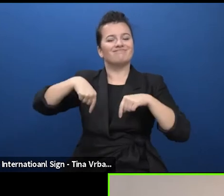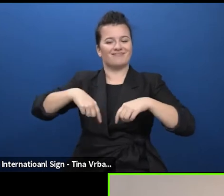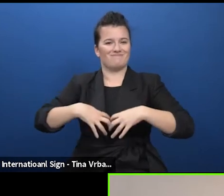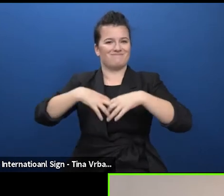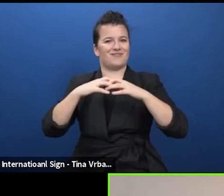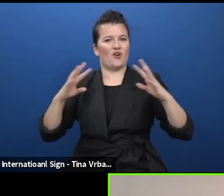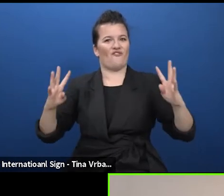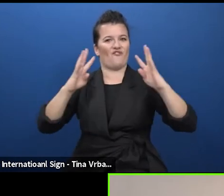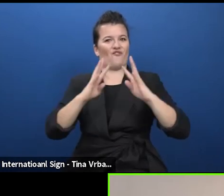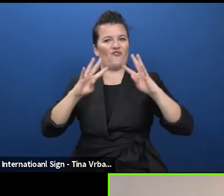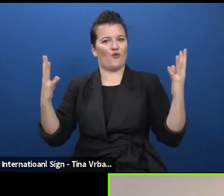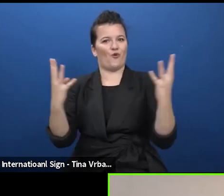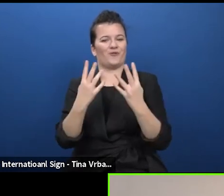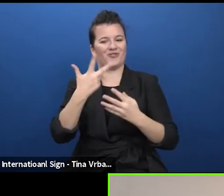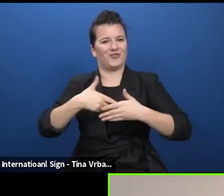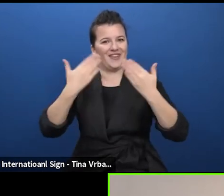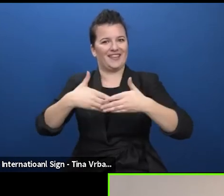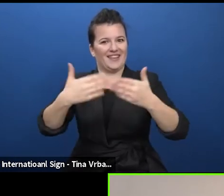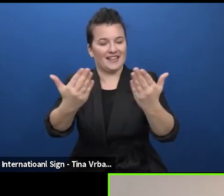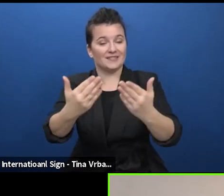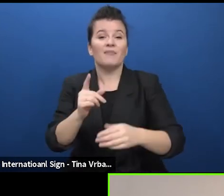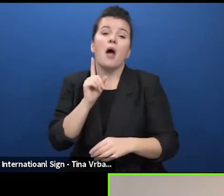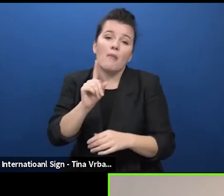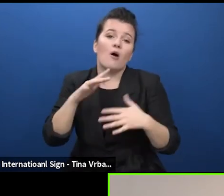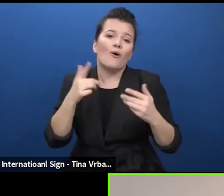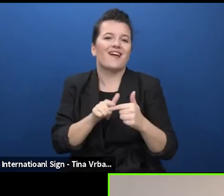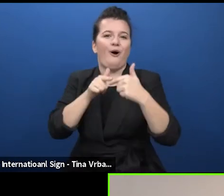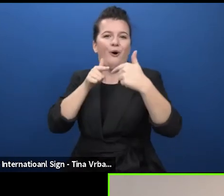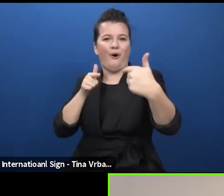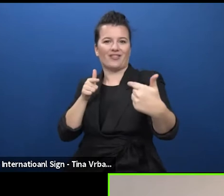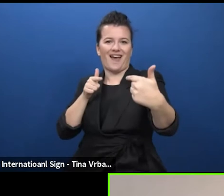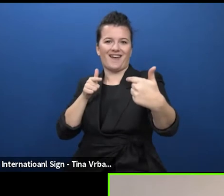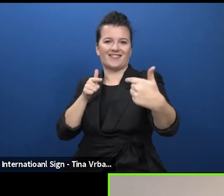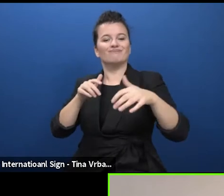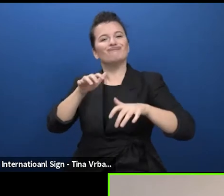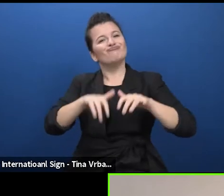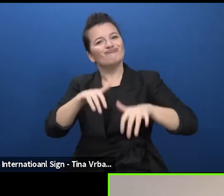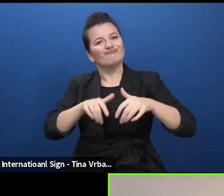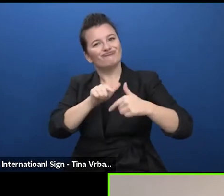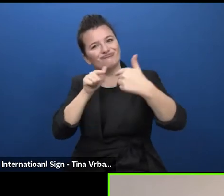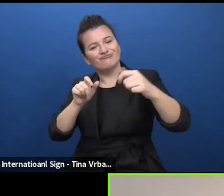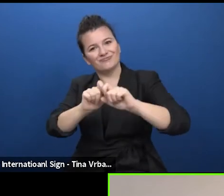As we have to meet online we have worked hard to offer you a metaphorical venue